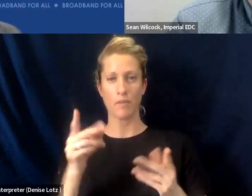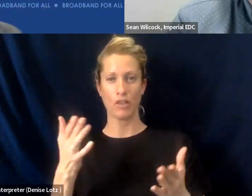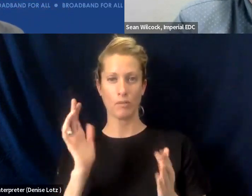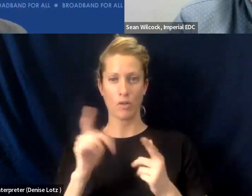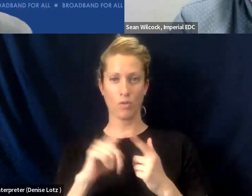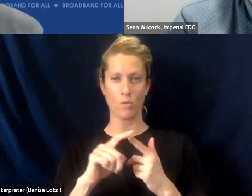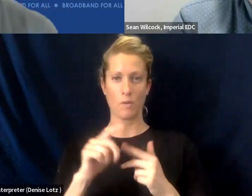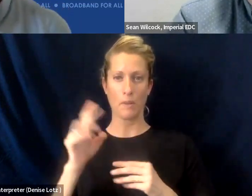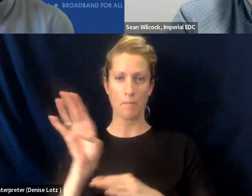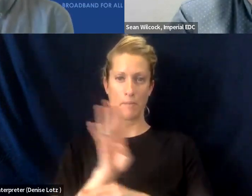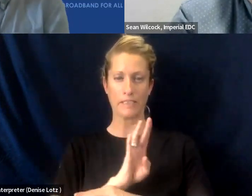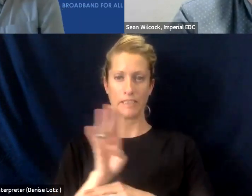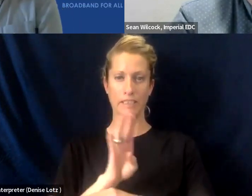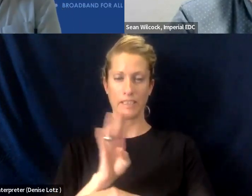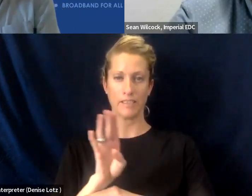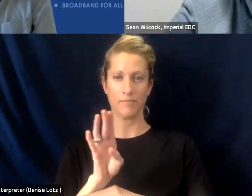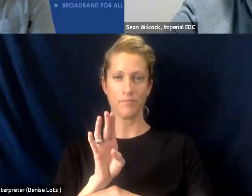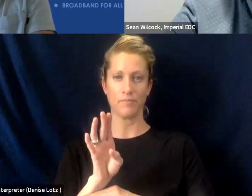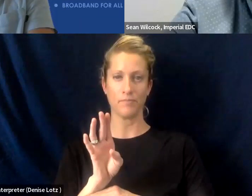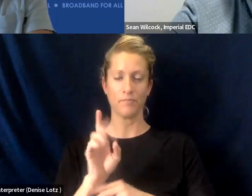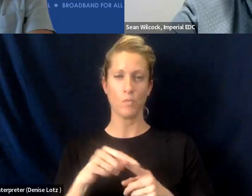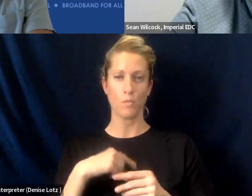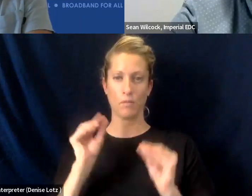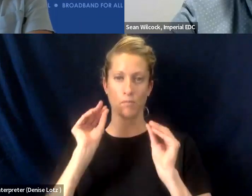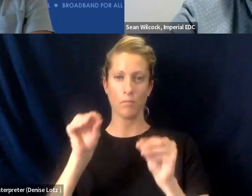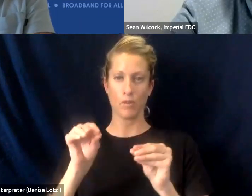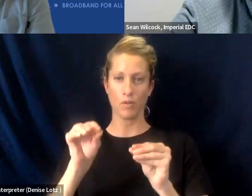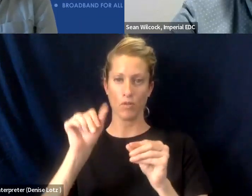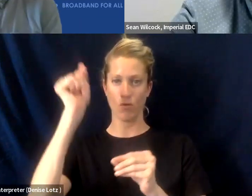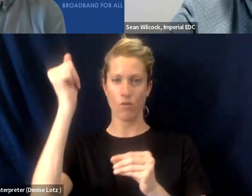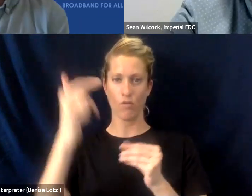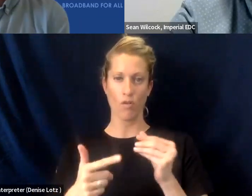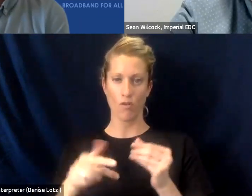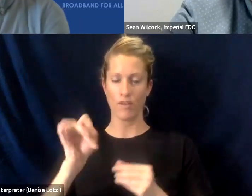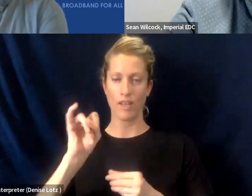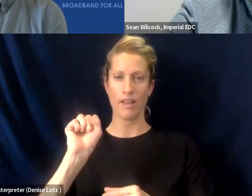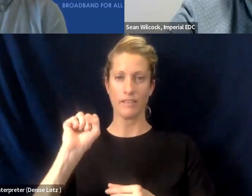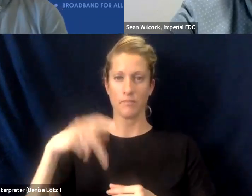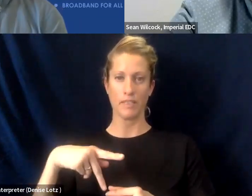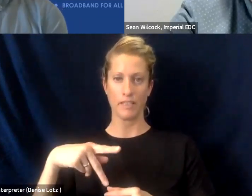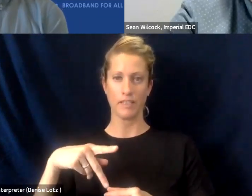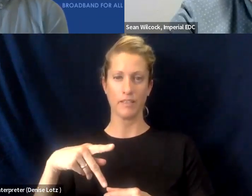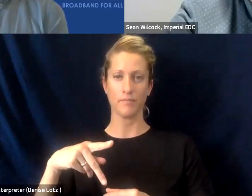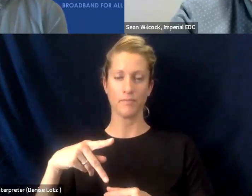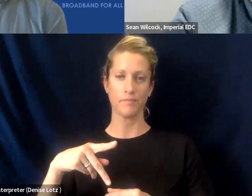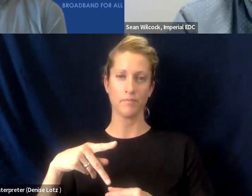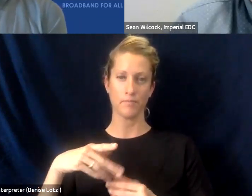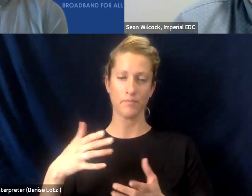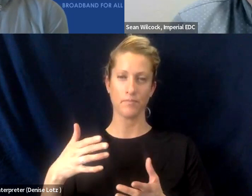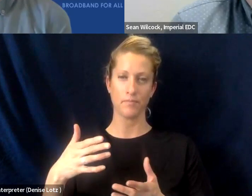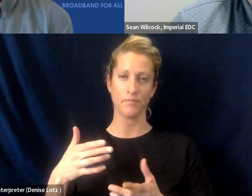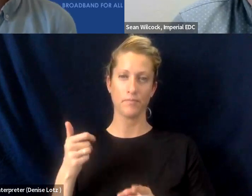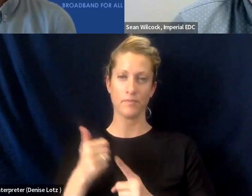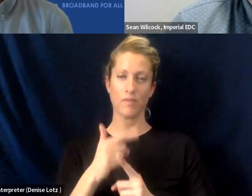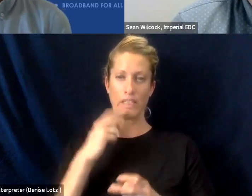and we when we put all this in front of the ISPs, It's difficult to get them on board